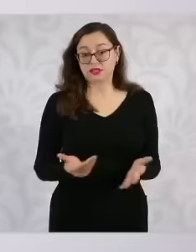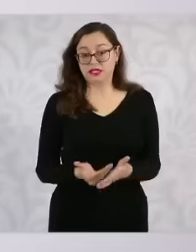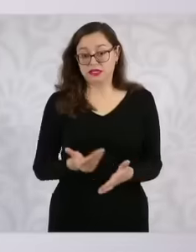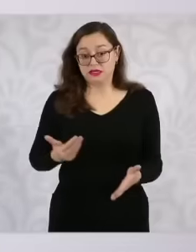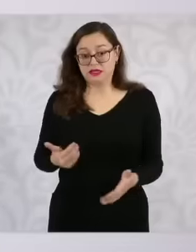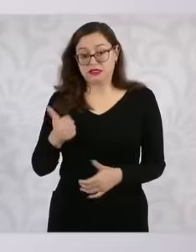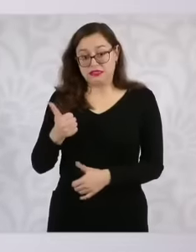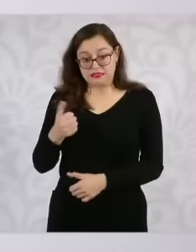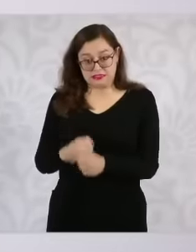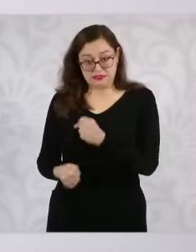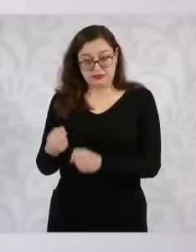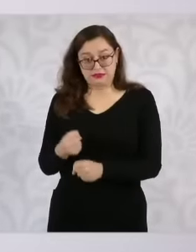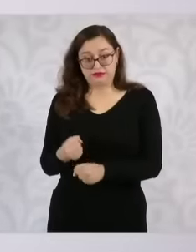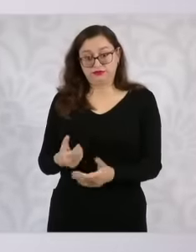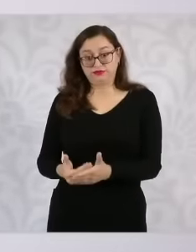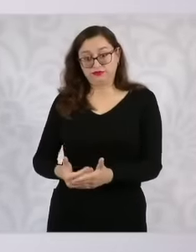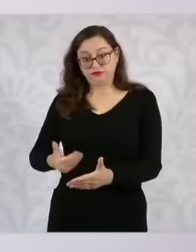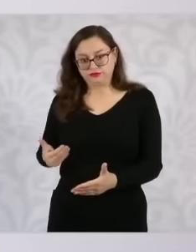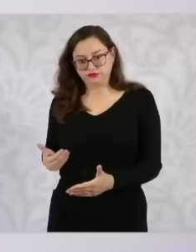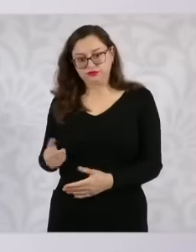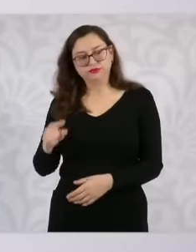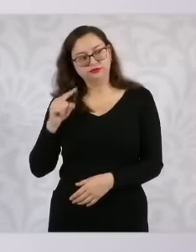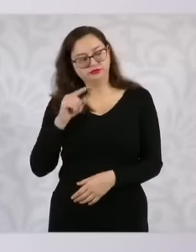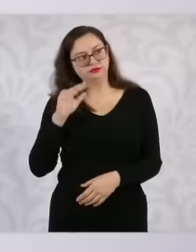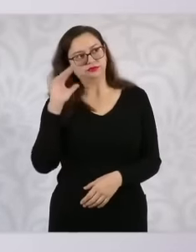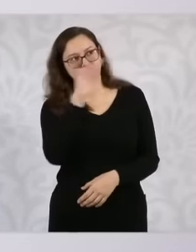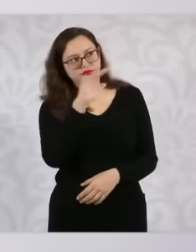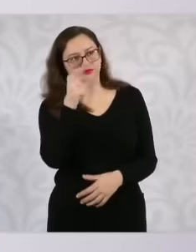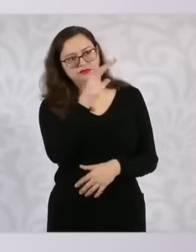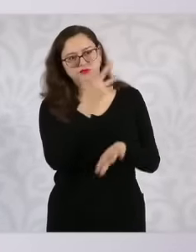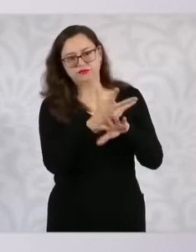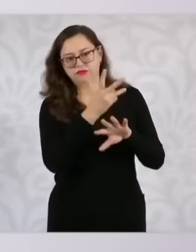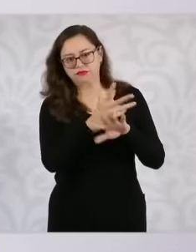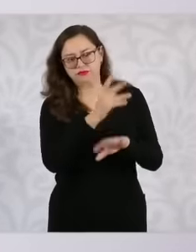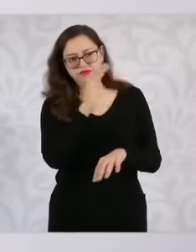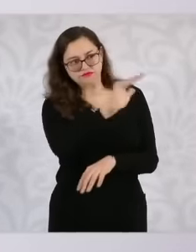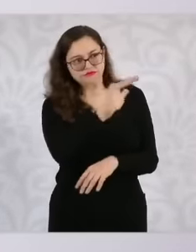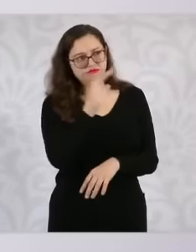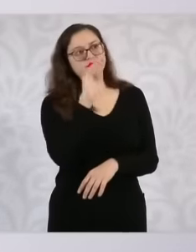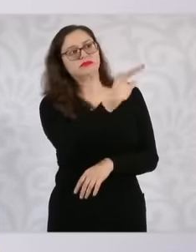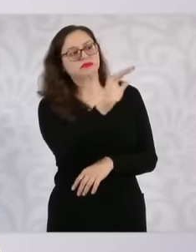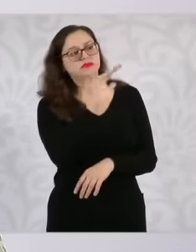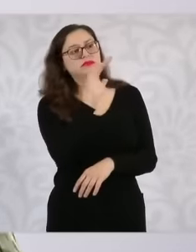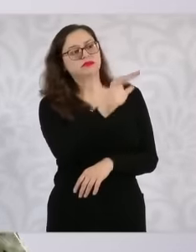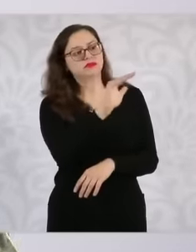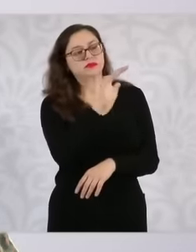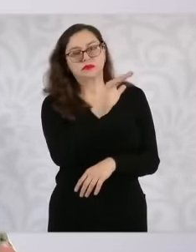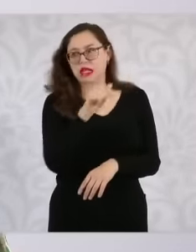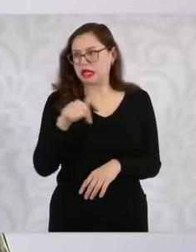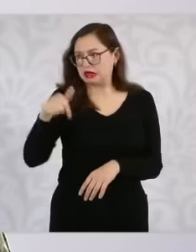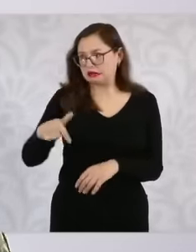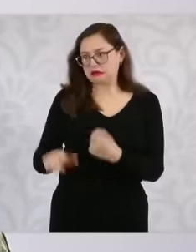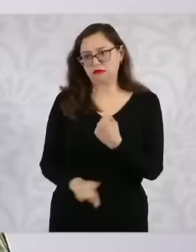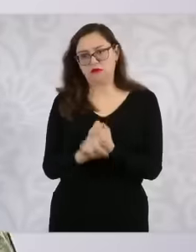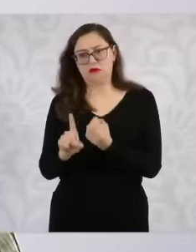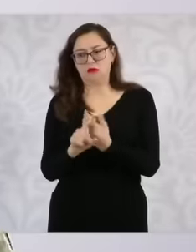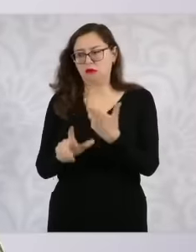to ensure that the United States The United States would understand that part of the great problem we have in Mexico of